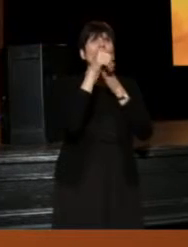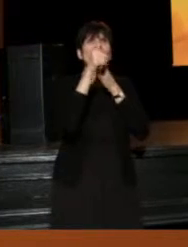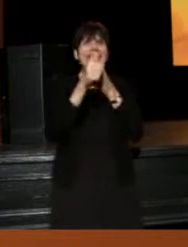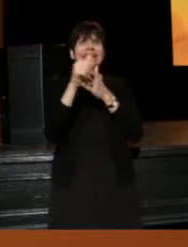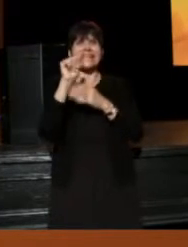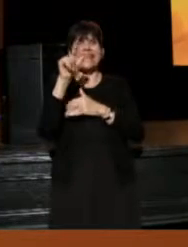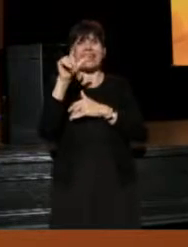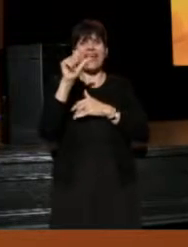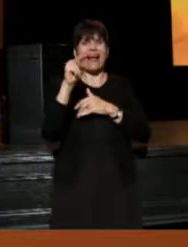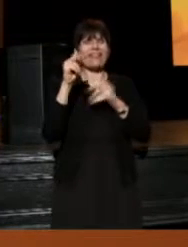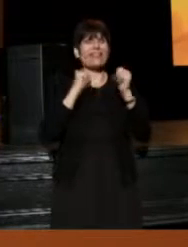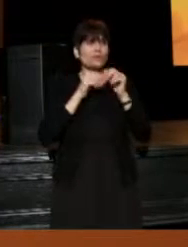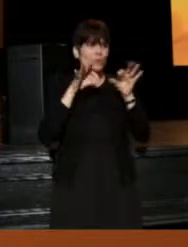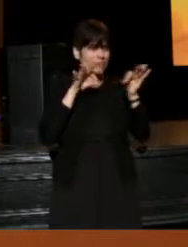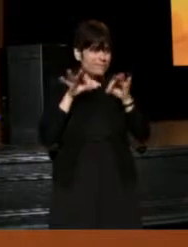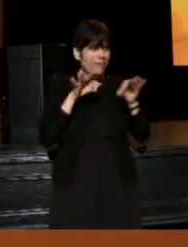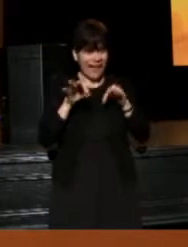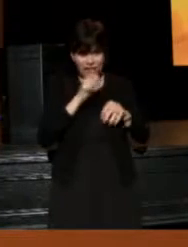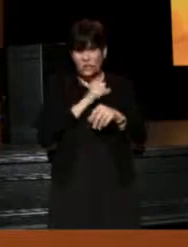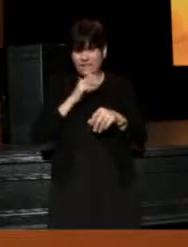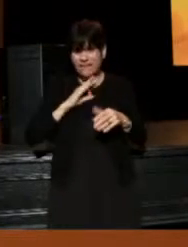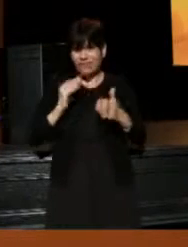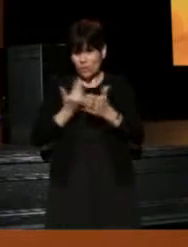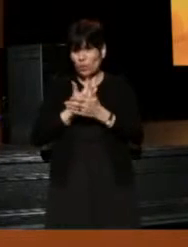to explain to the staff a new way of working.